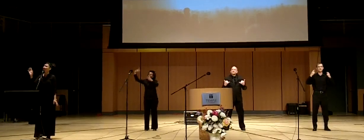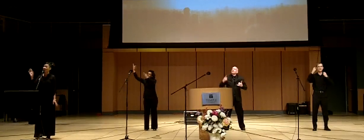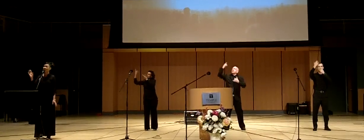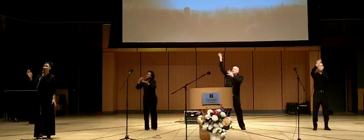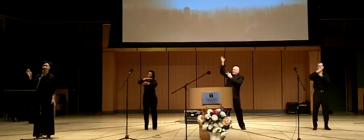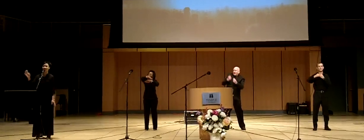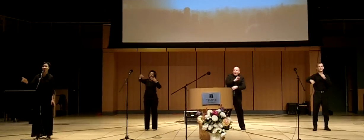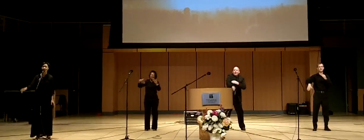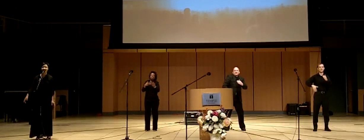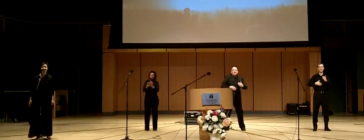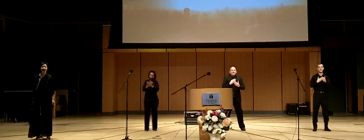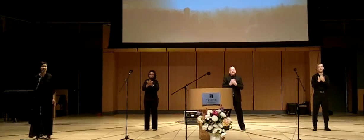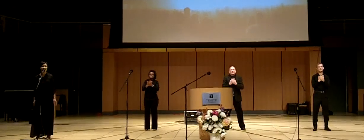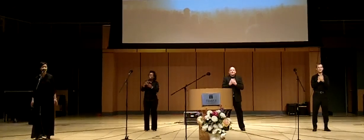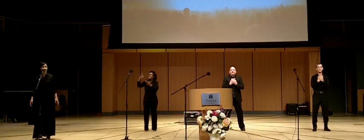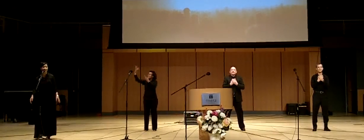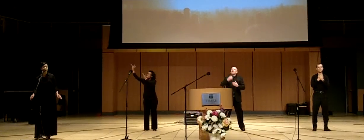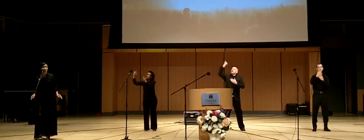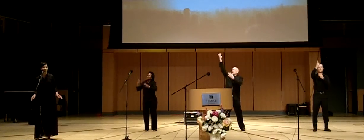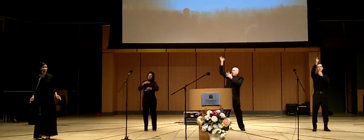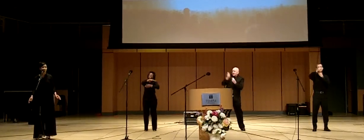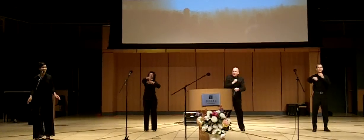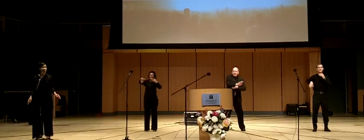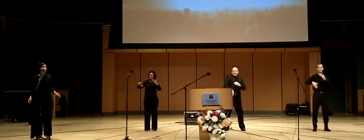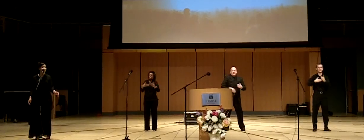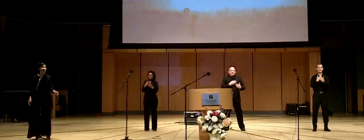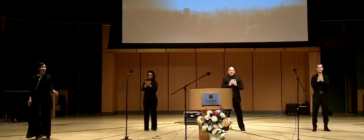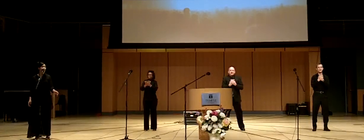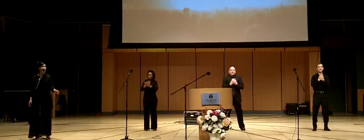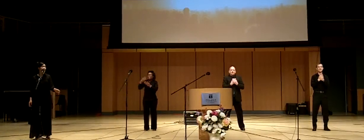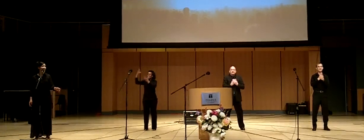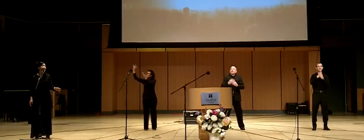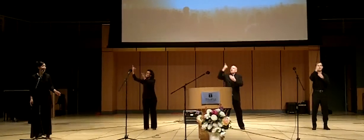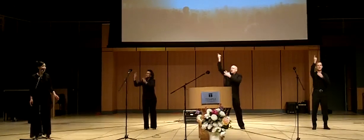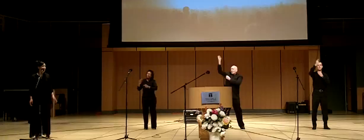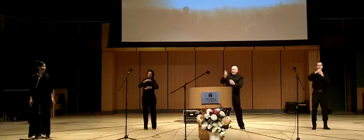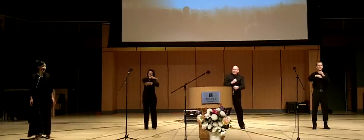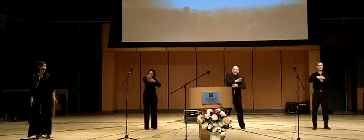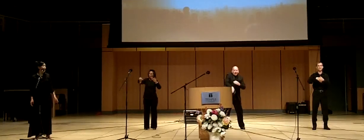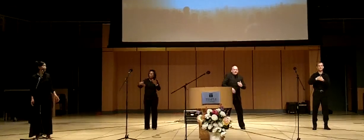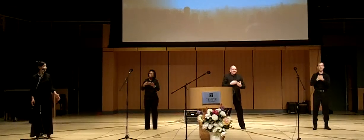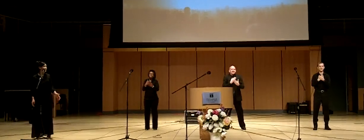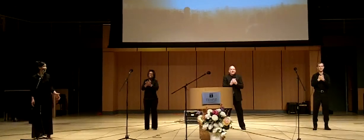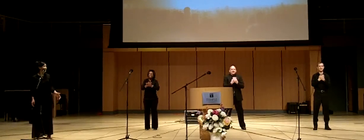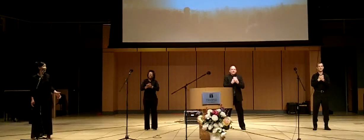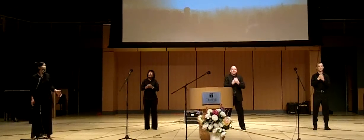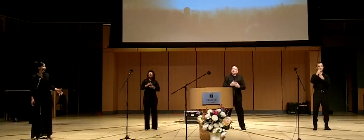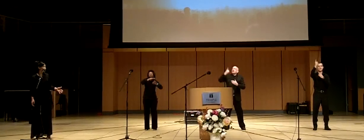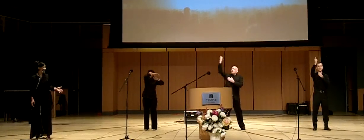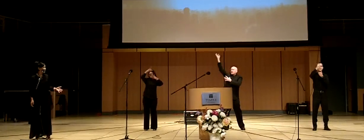he wants it all today (x3)